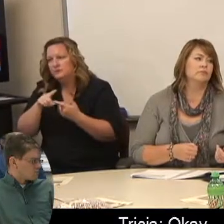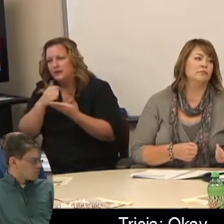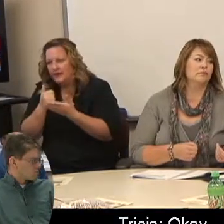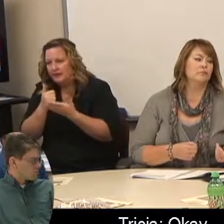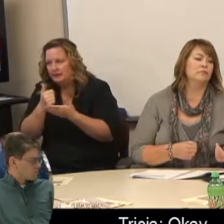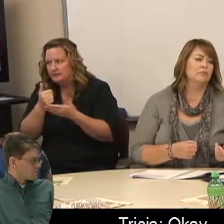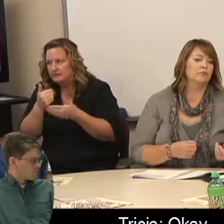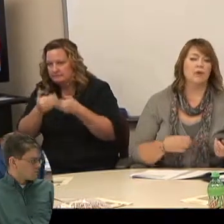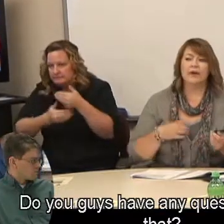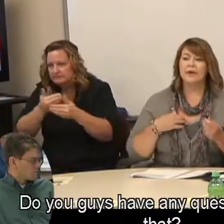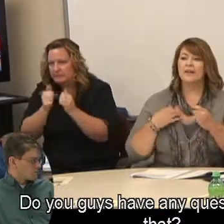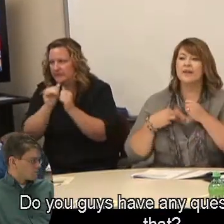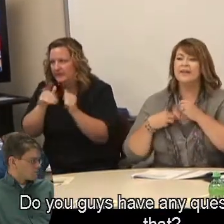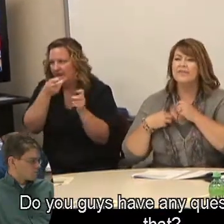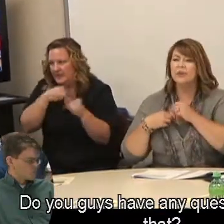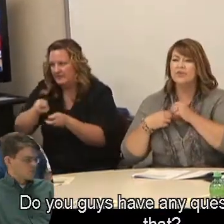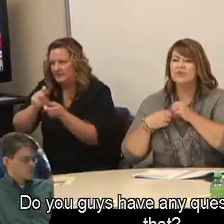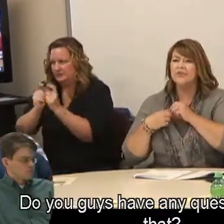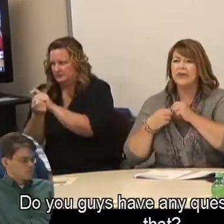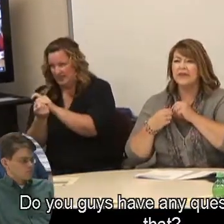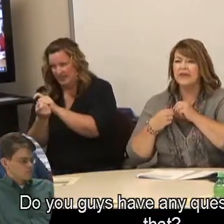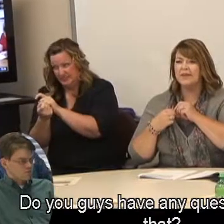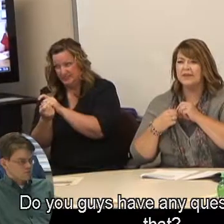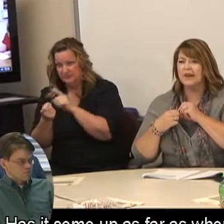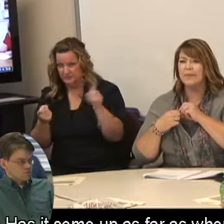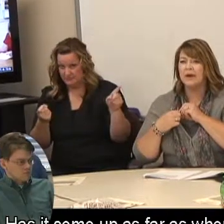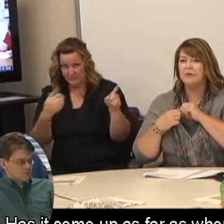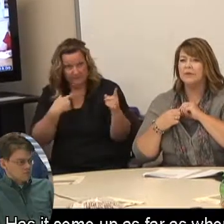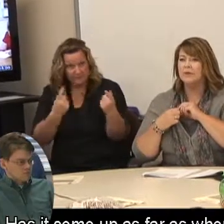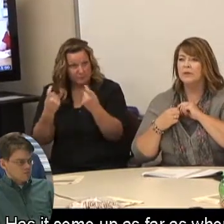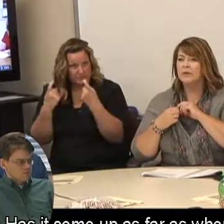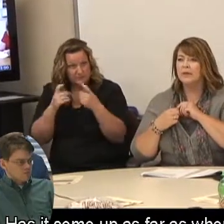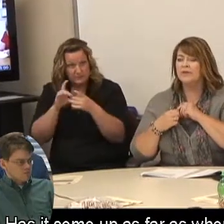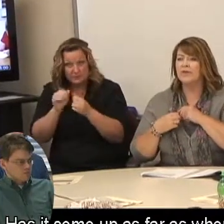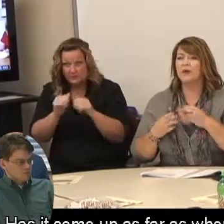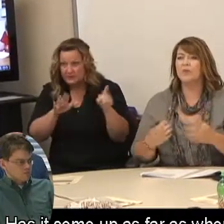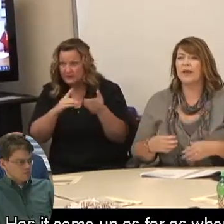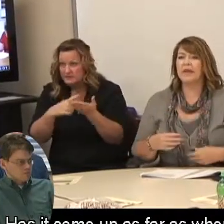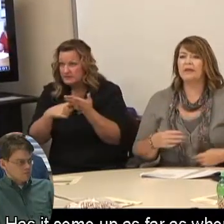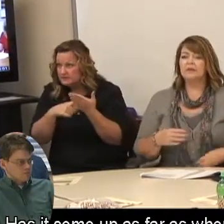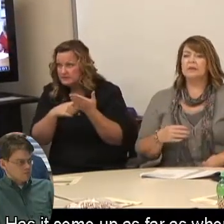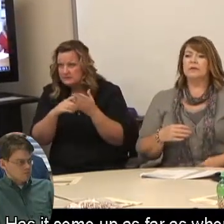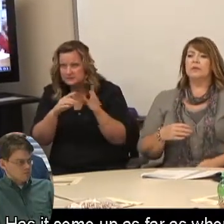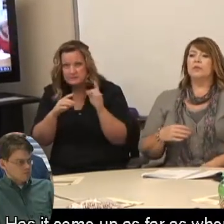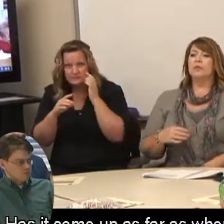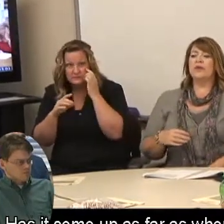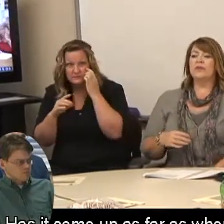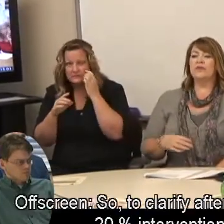Tricia: Okay. Do you guys have any questions about that? Has it come up as far as when we do that?